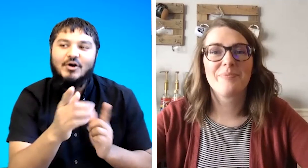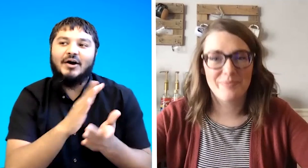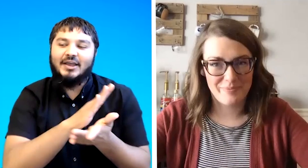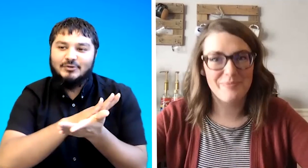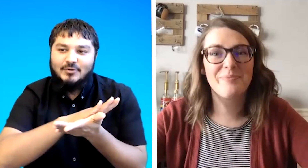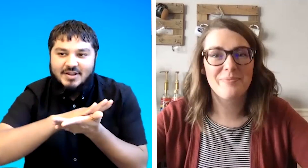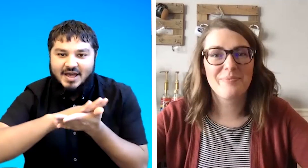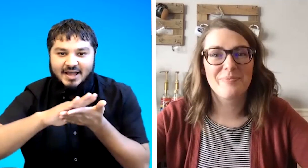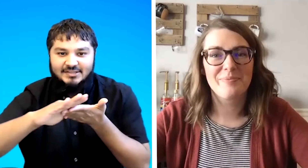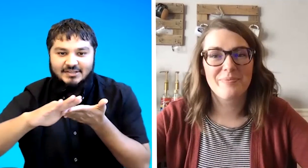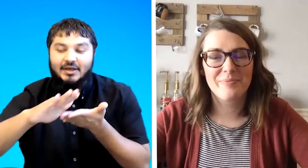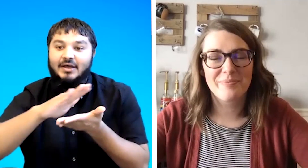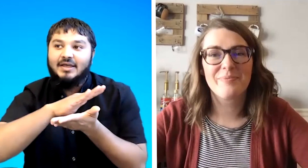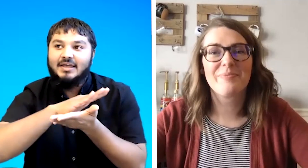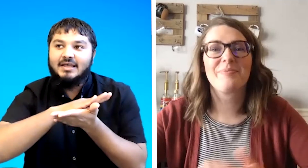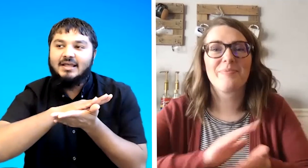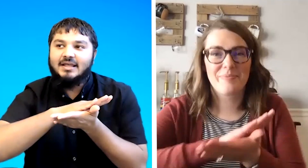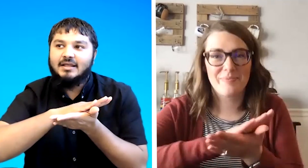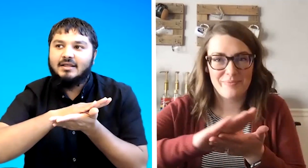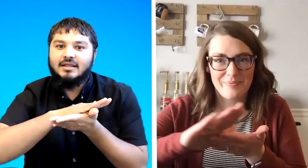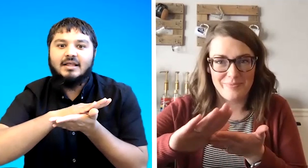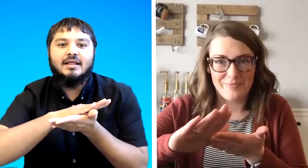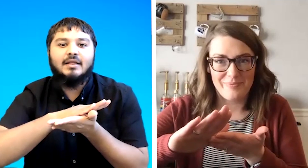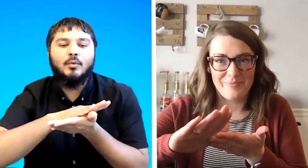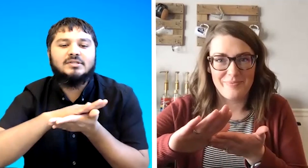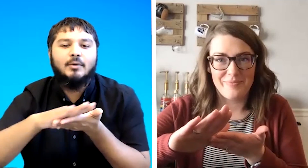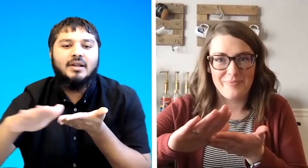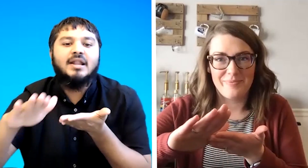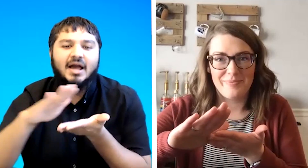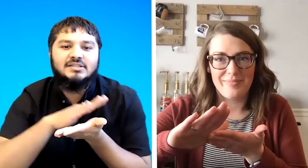okay so nice uh what's that one nice